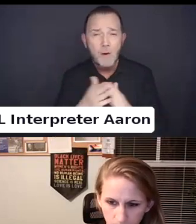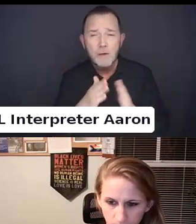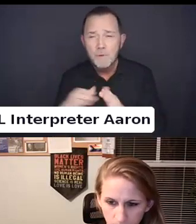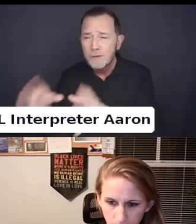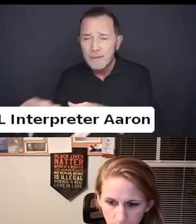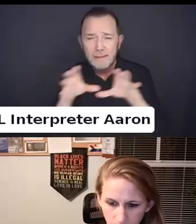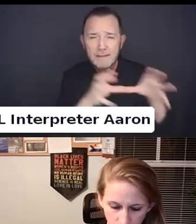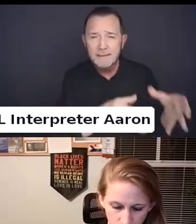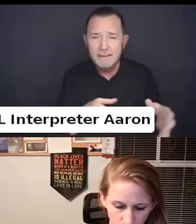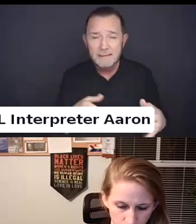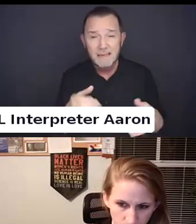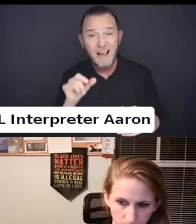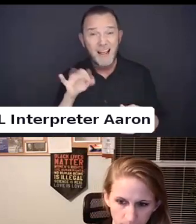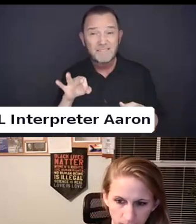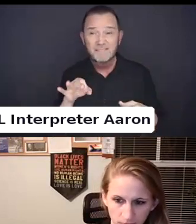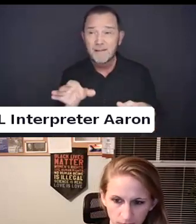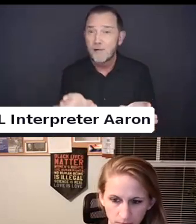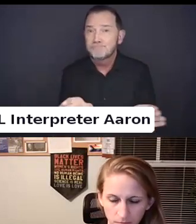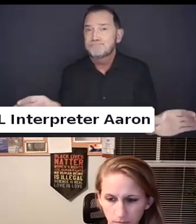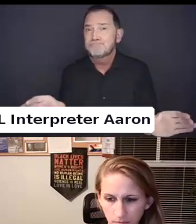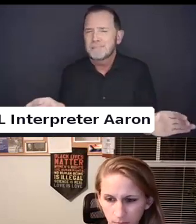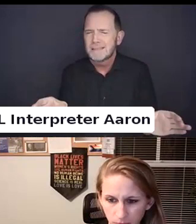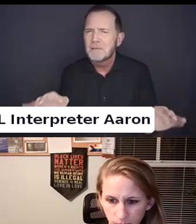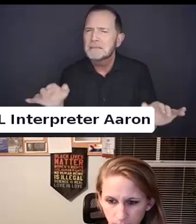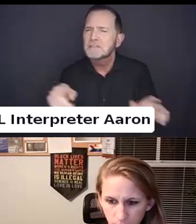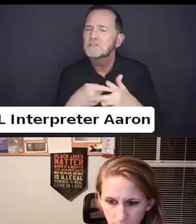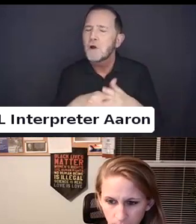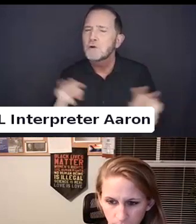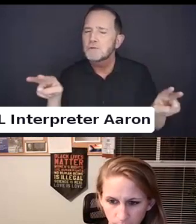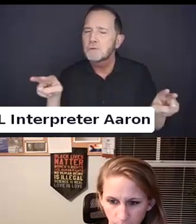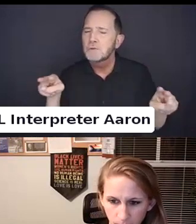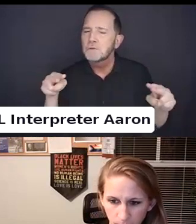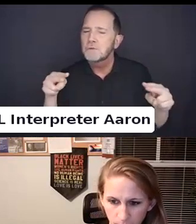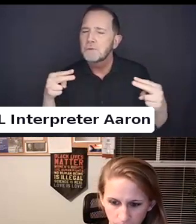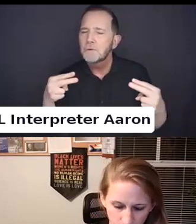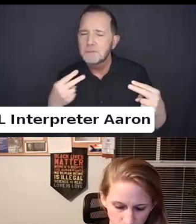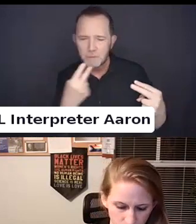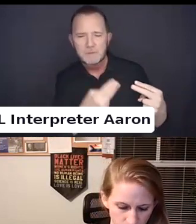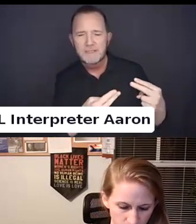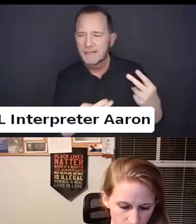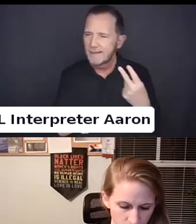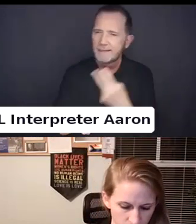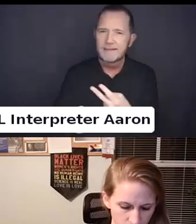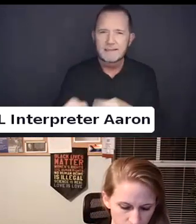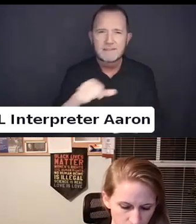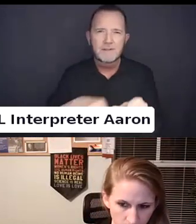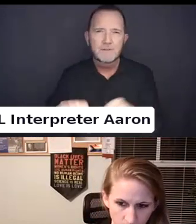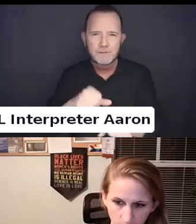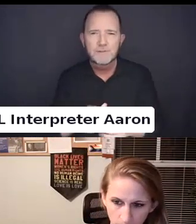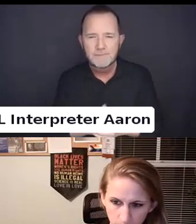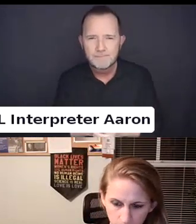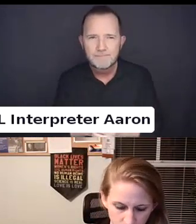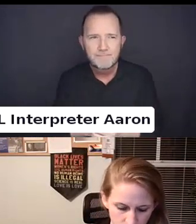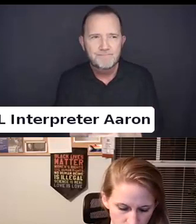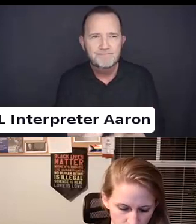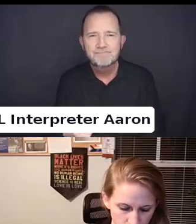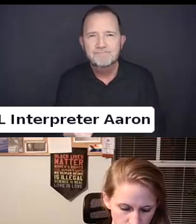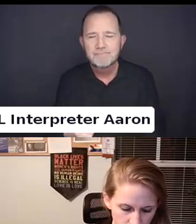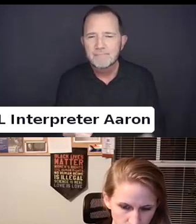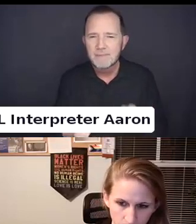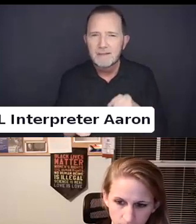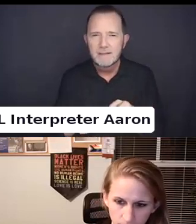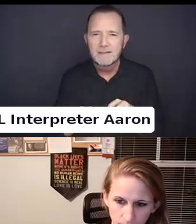And I think that is a great segue into our closing section before we get to our plenty